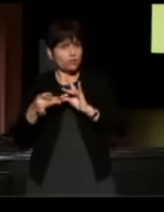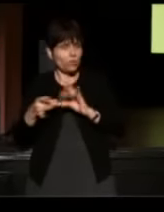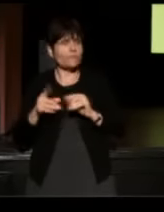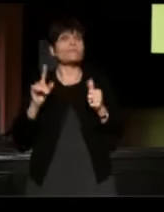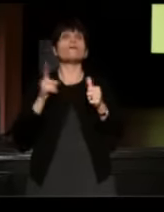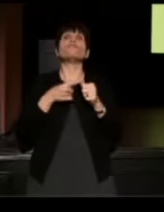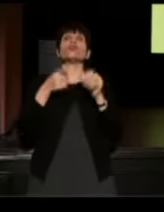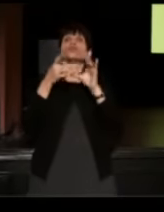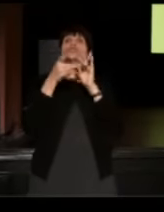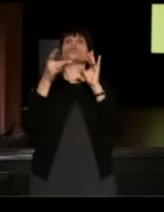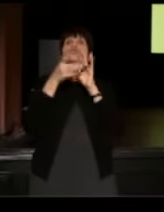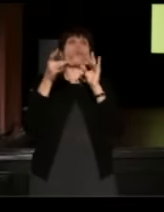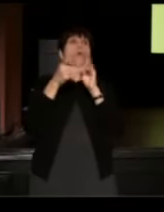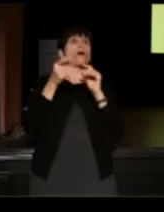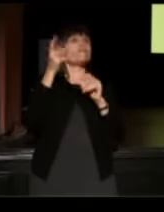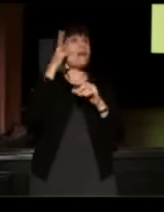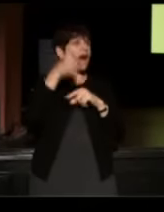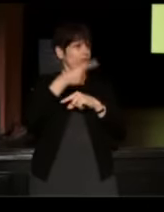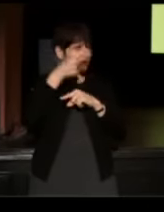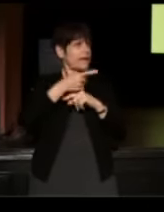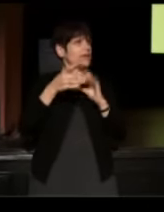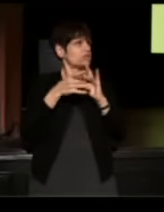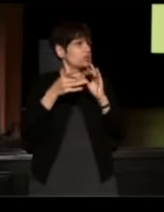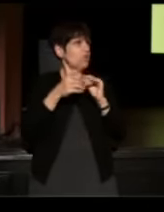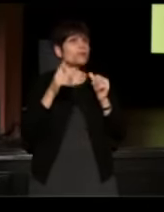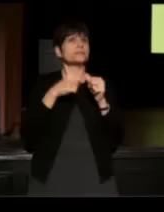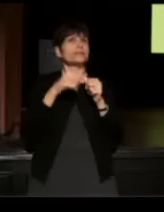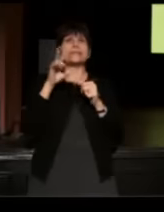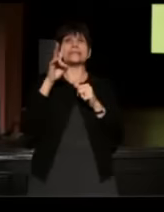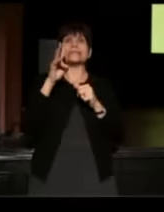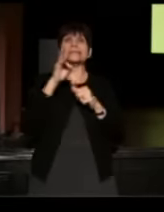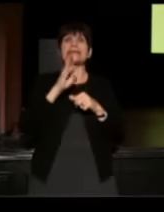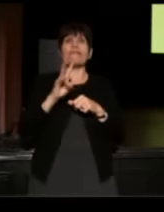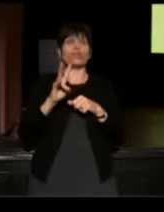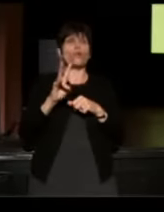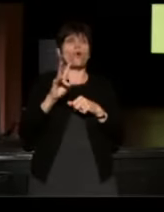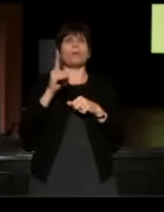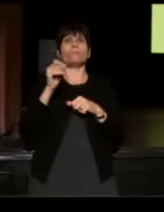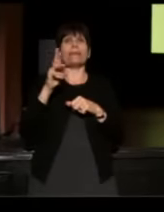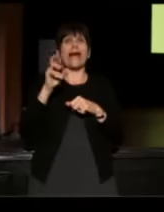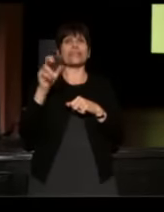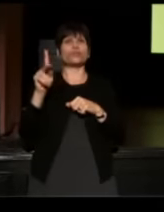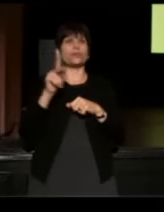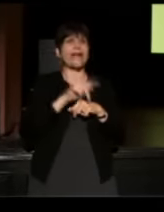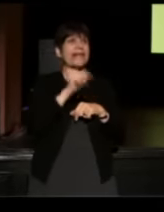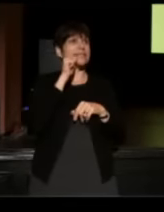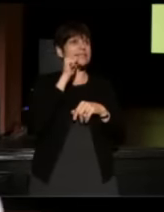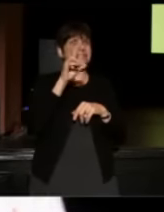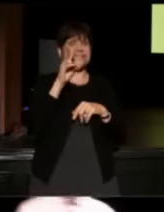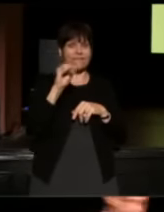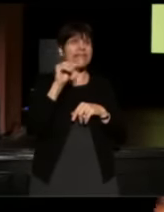and it's another Father's Day story. This is 70 year old Patrick Haggerty and his daughter Robin.